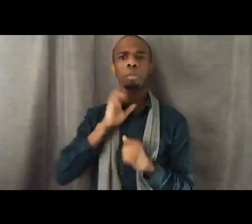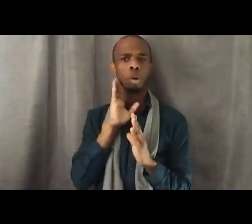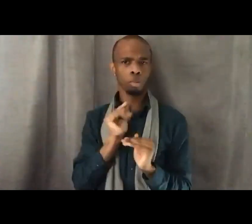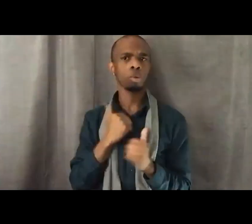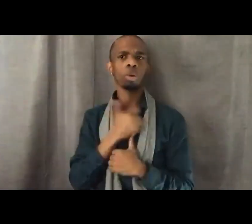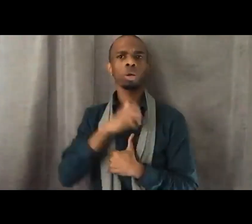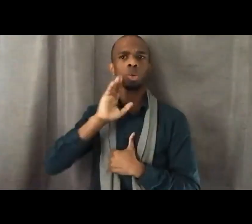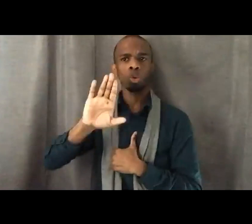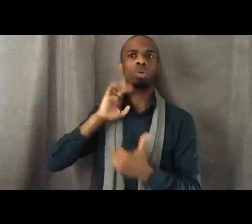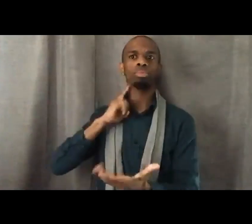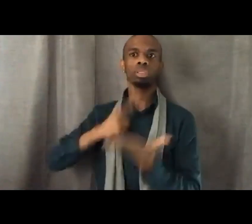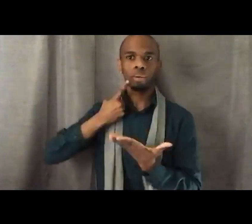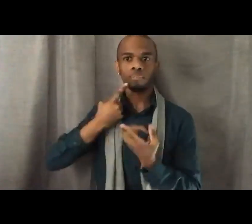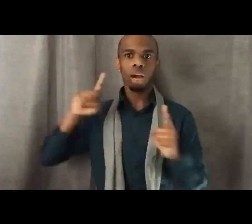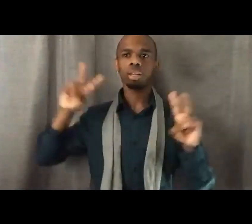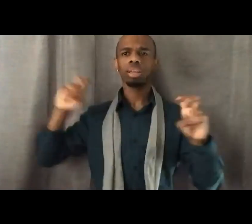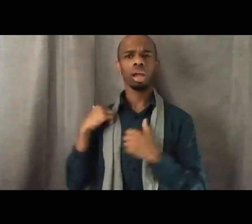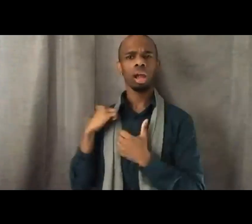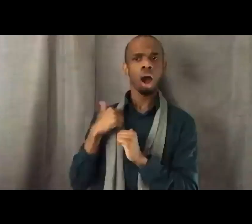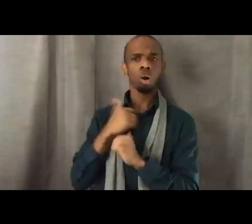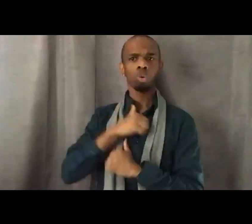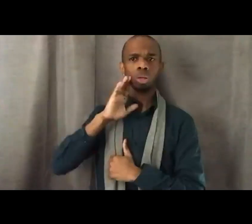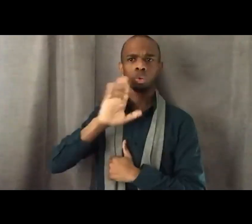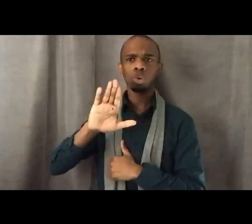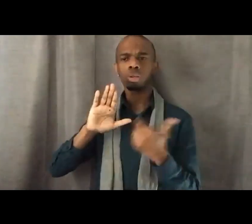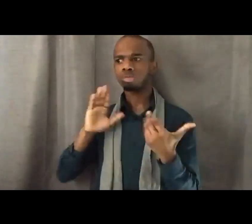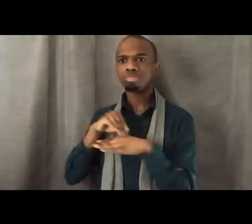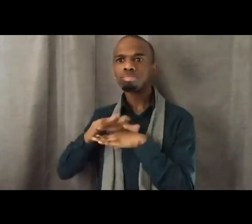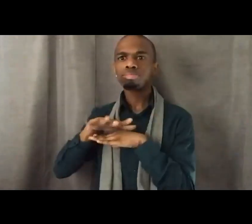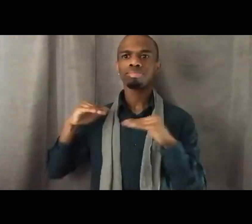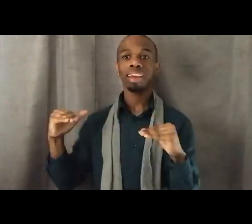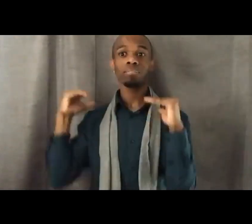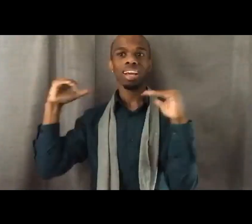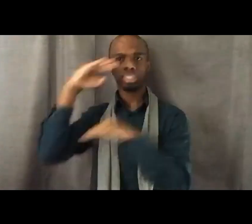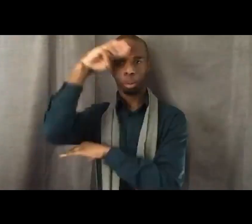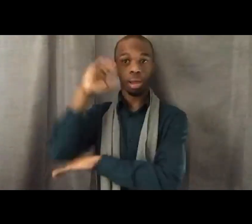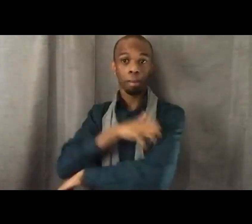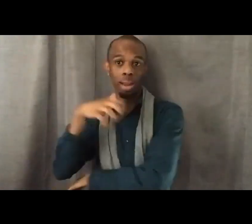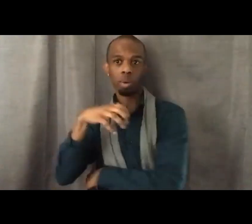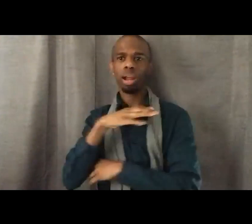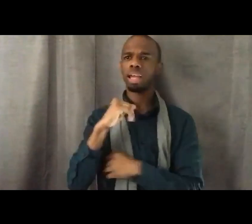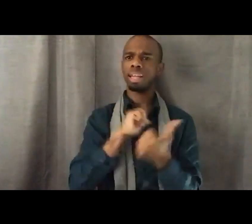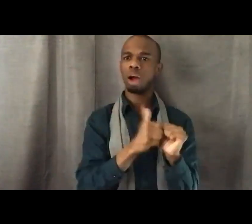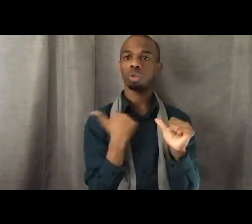advancing Black Power? How are we each and how are we collectively actively advancing Black Power?